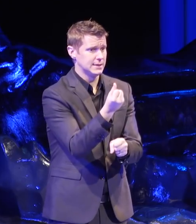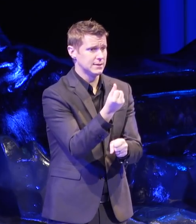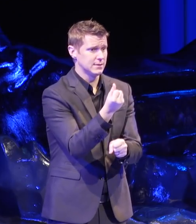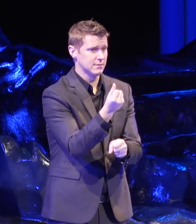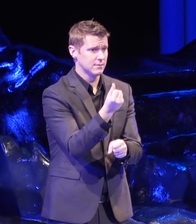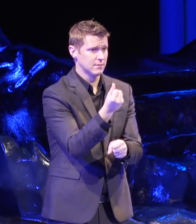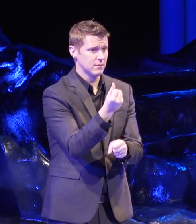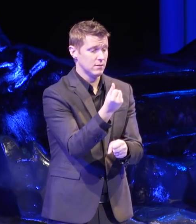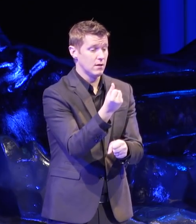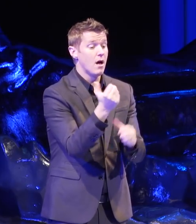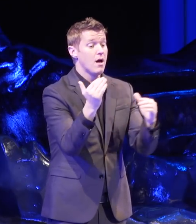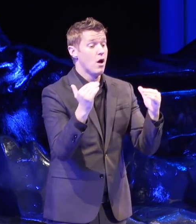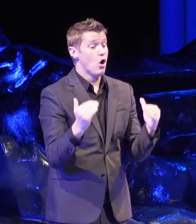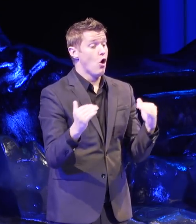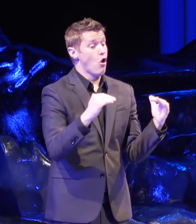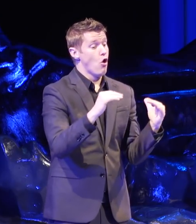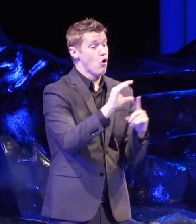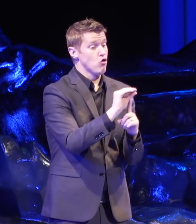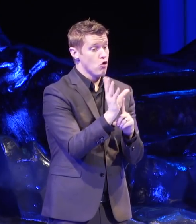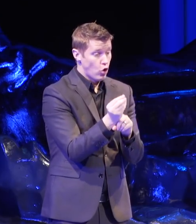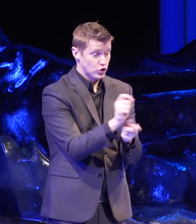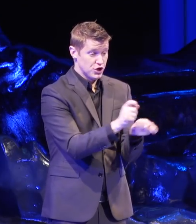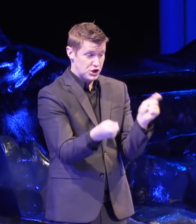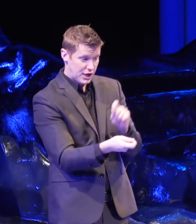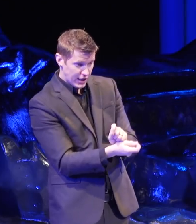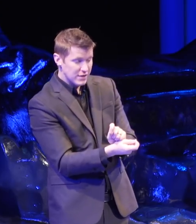Culture change is about winning over.